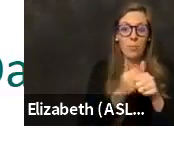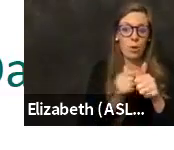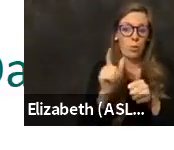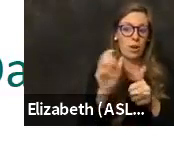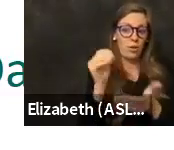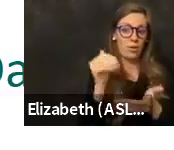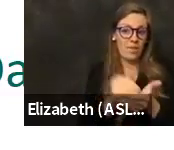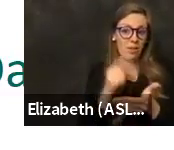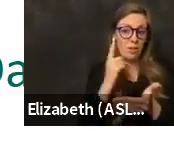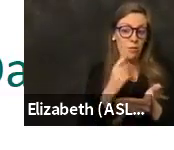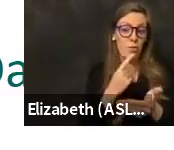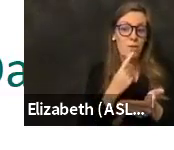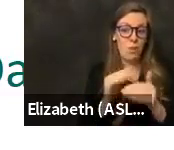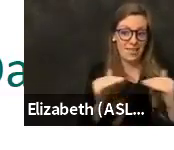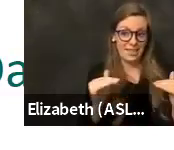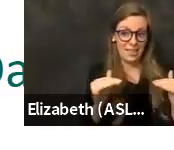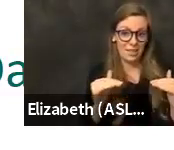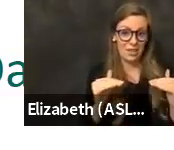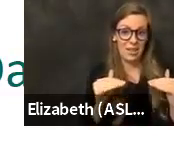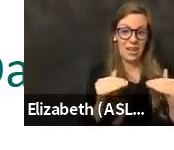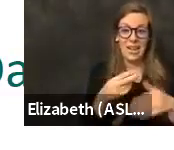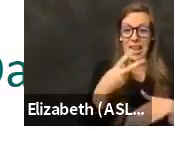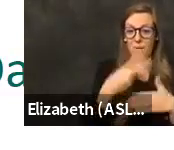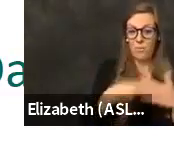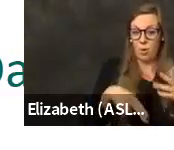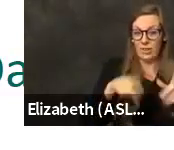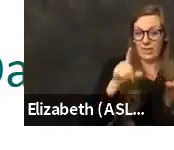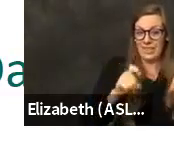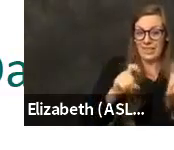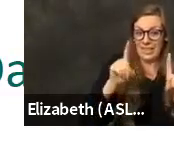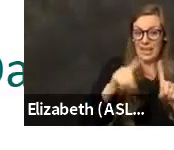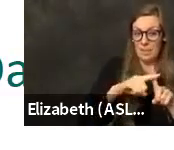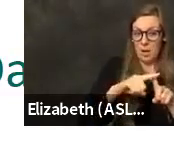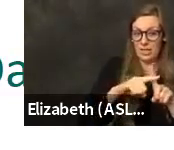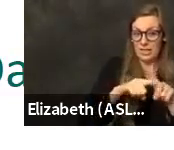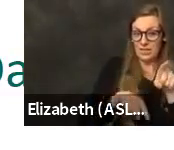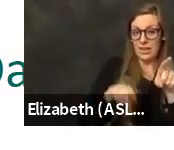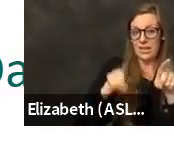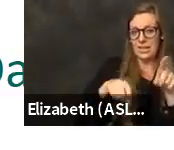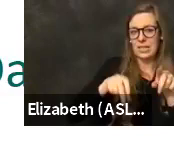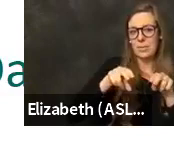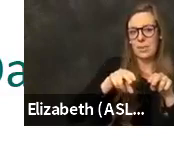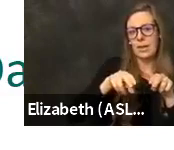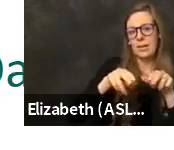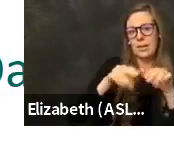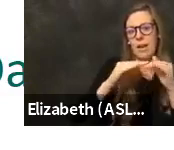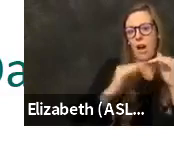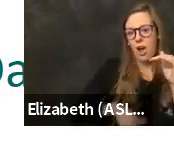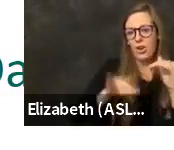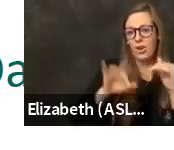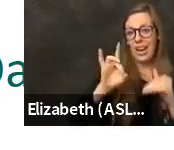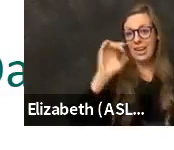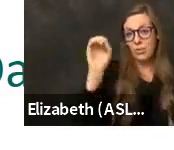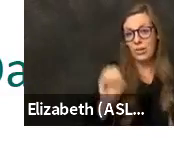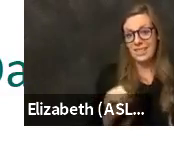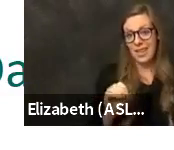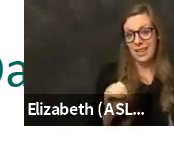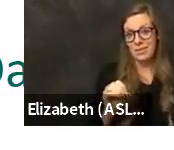And both of these tests, testing positivity percentages need to be less than eight percent in order for us to go into the red tier.